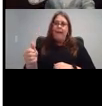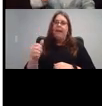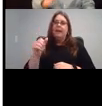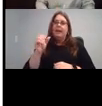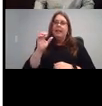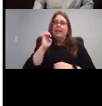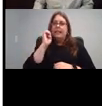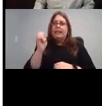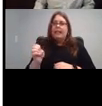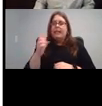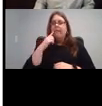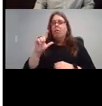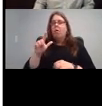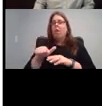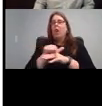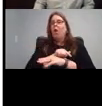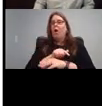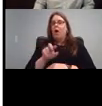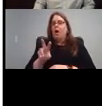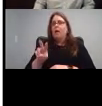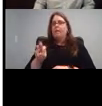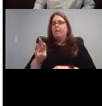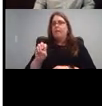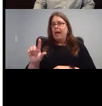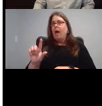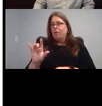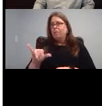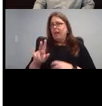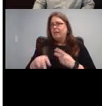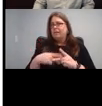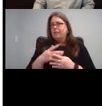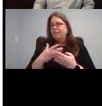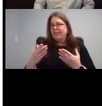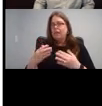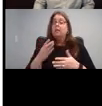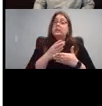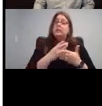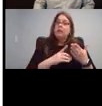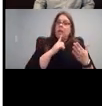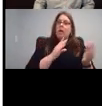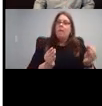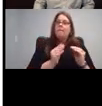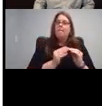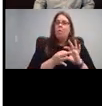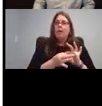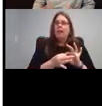E, that kind of thing. Some of them are more related to how you